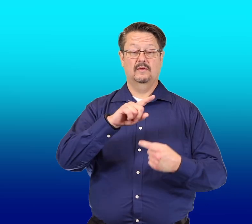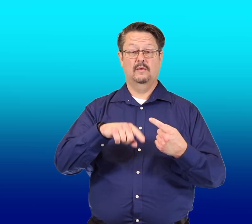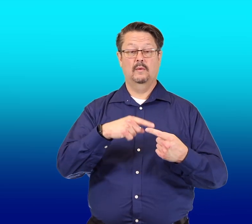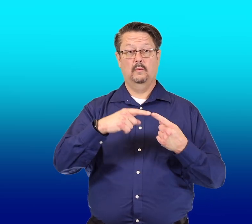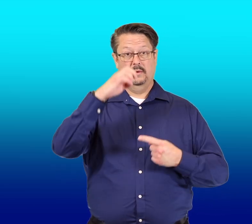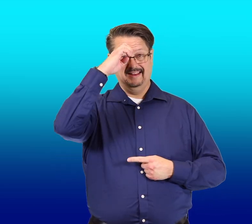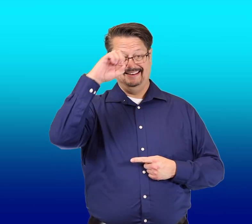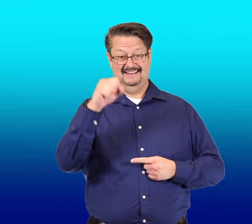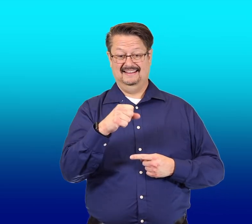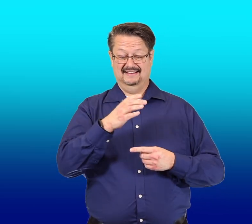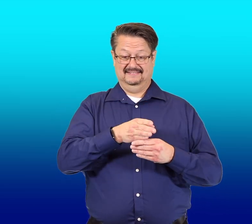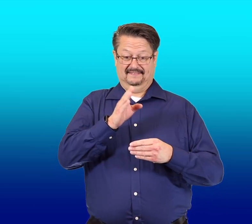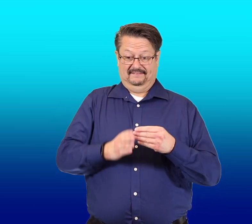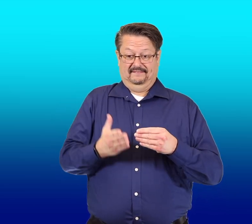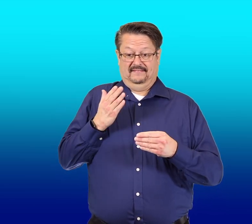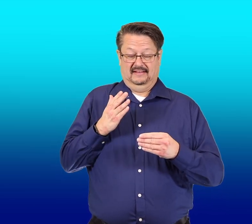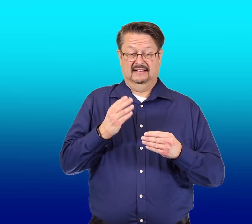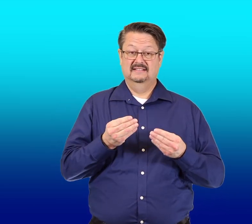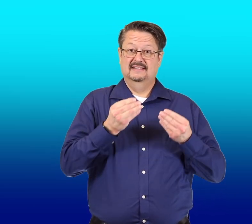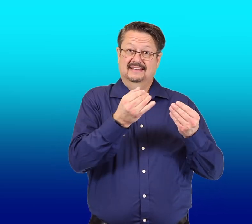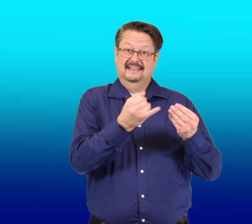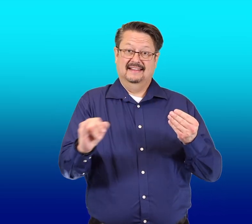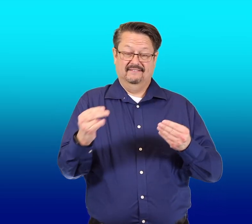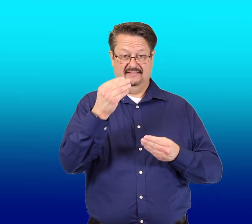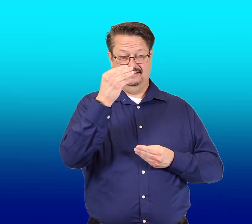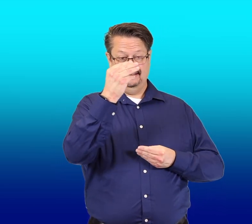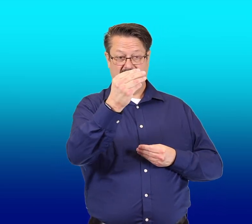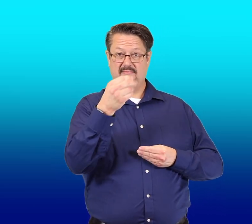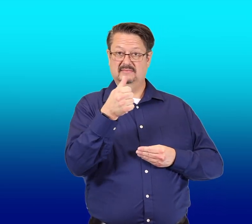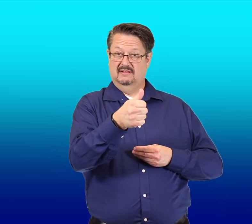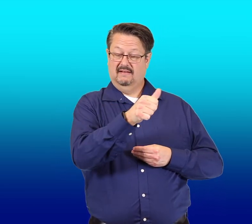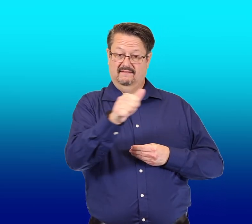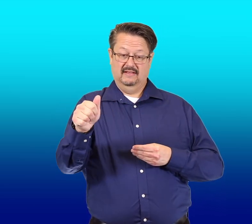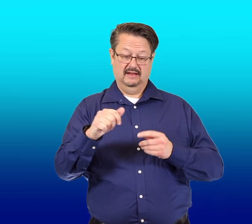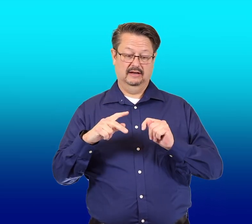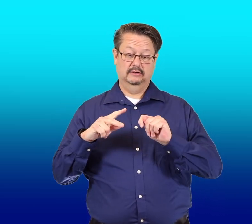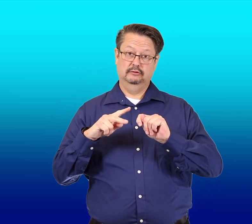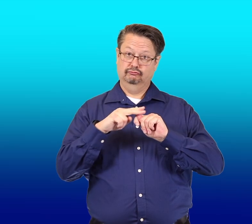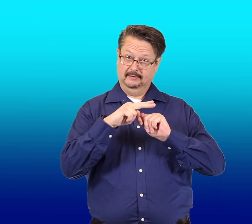When he's finished giving himself a trim,